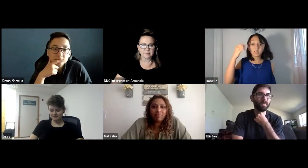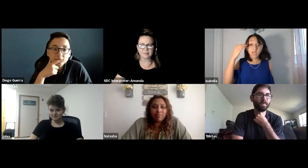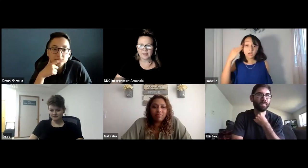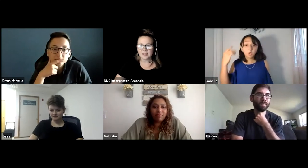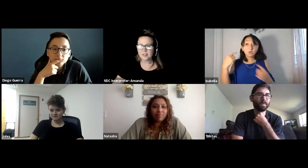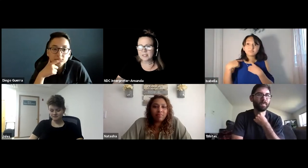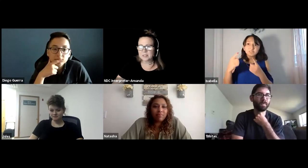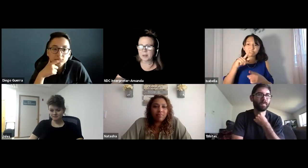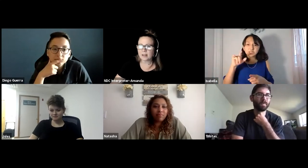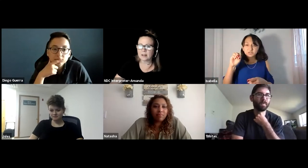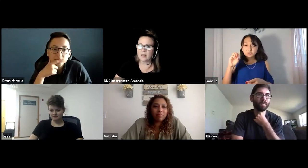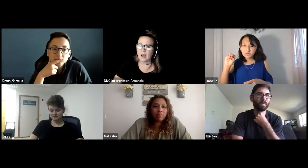This is Bella.